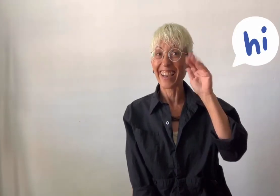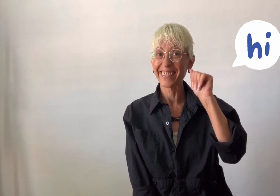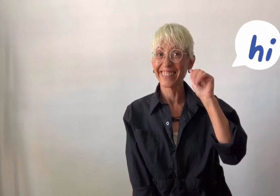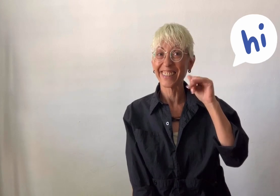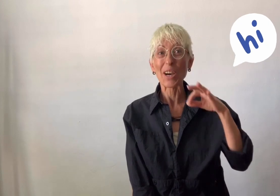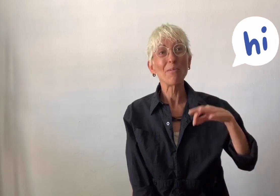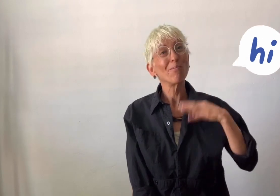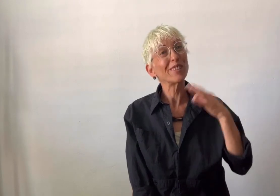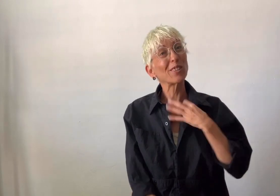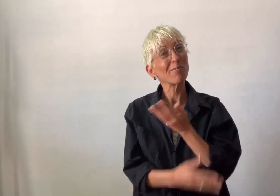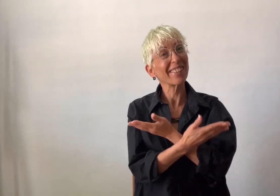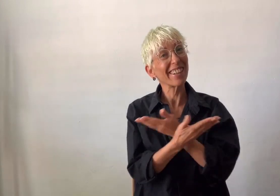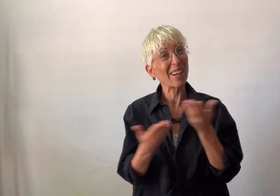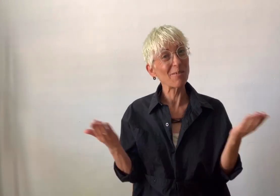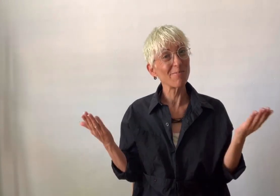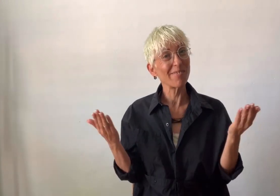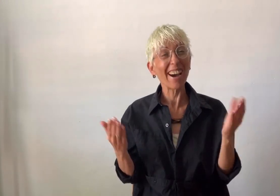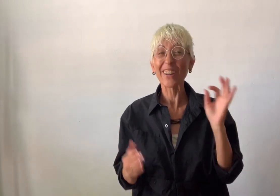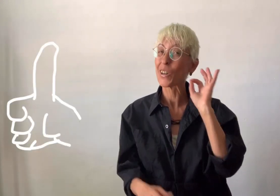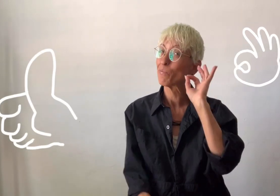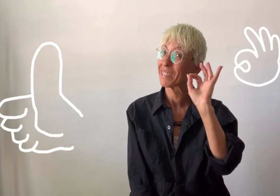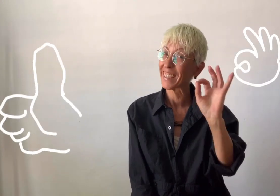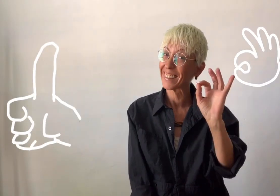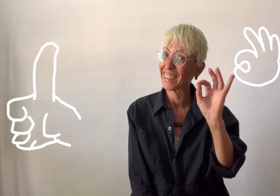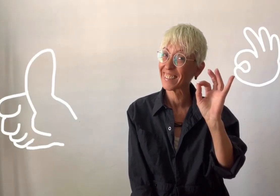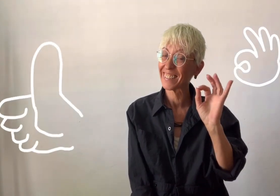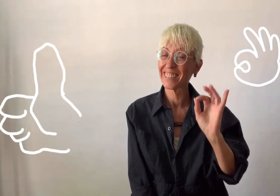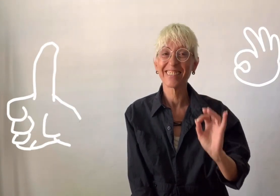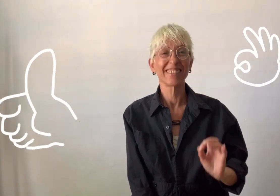Hi How are you? Everything is alright?!